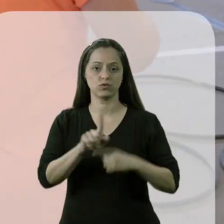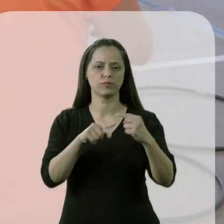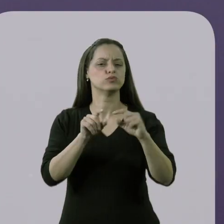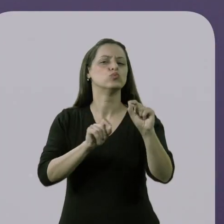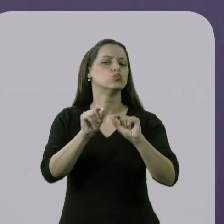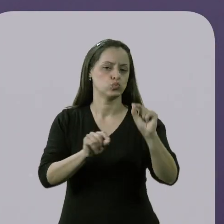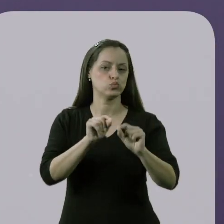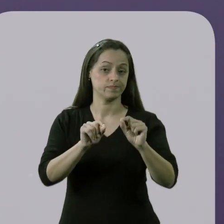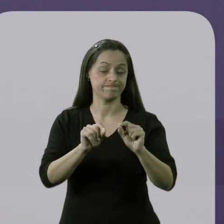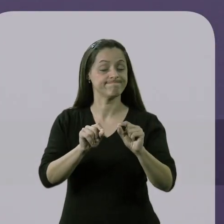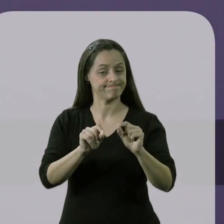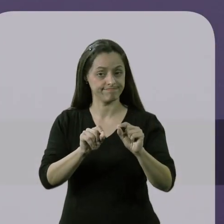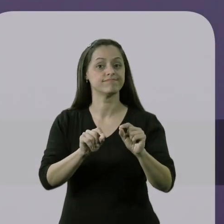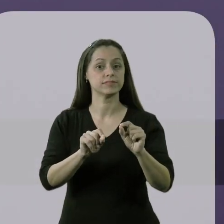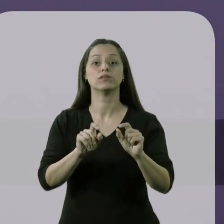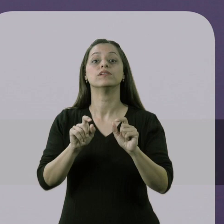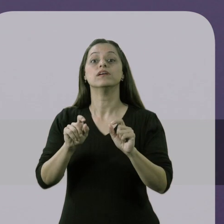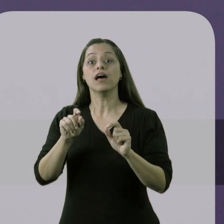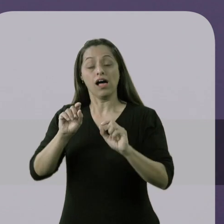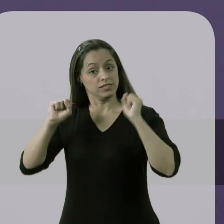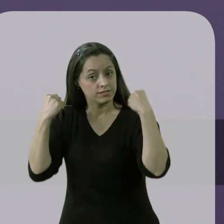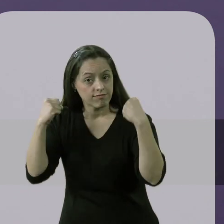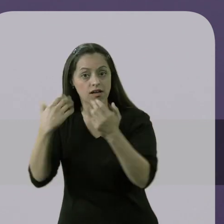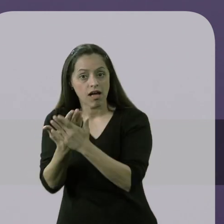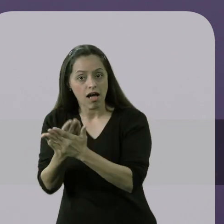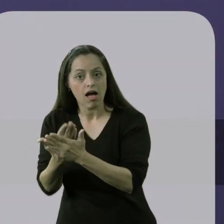The objectives to be achieved in physical education classes